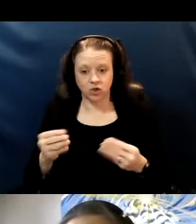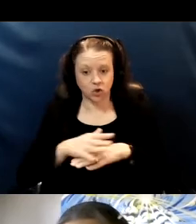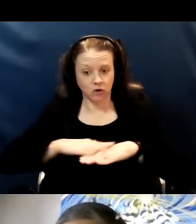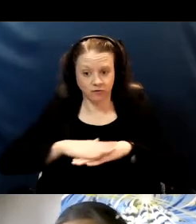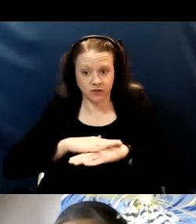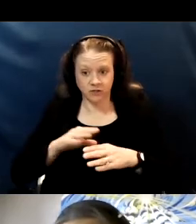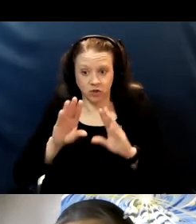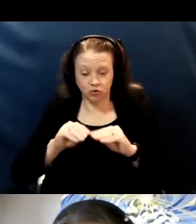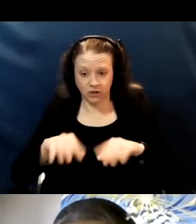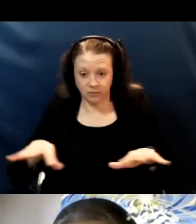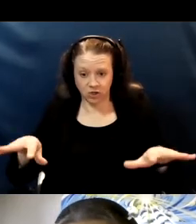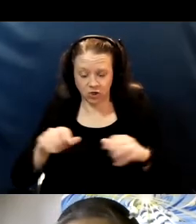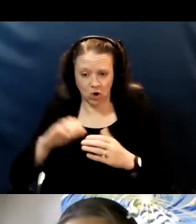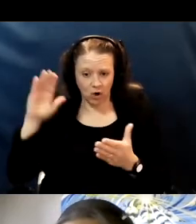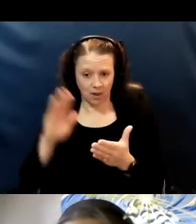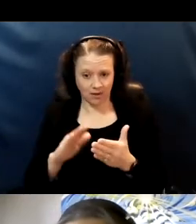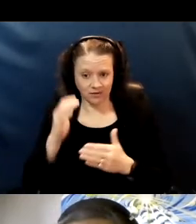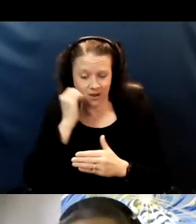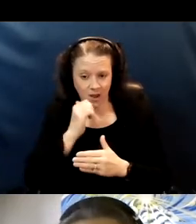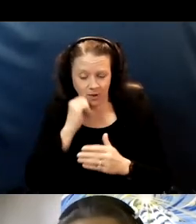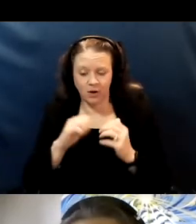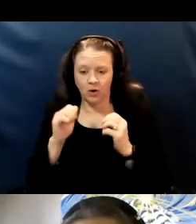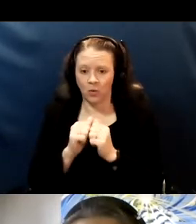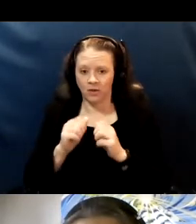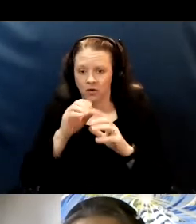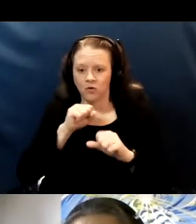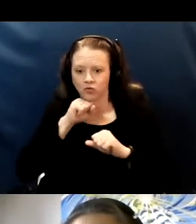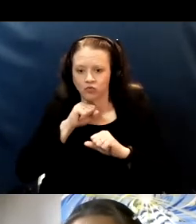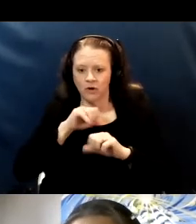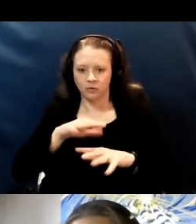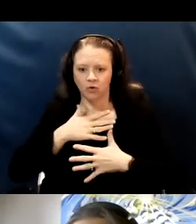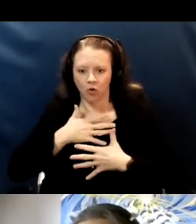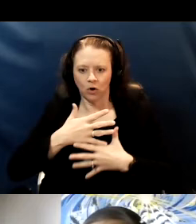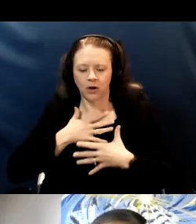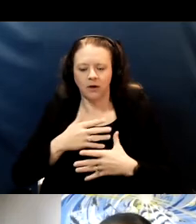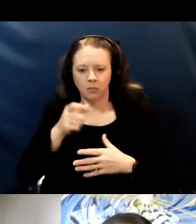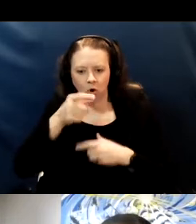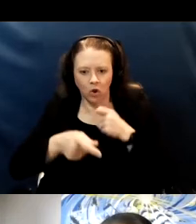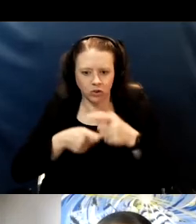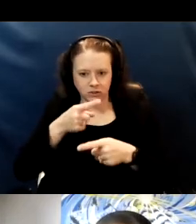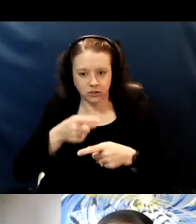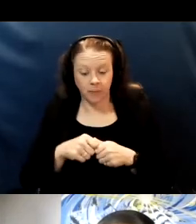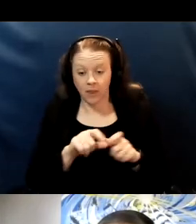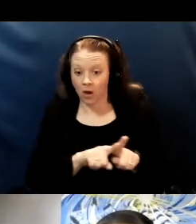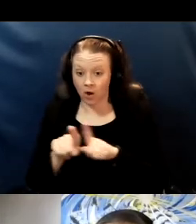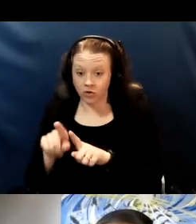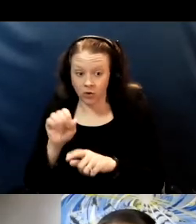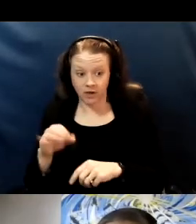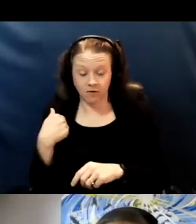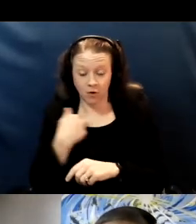than respiratory transmission with respiratory particles. And four, if we are consistently disinfecting our hands